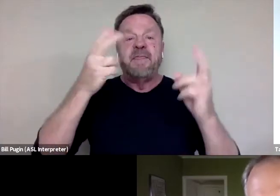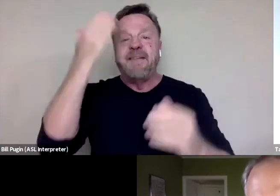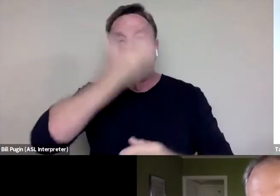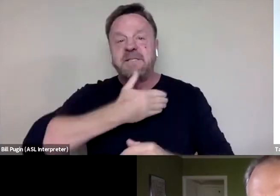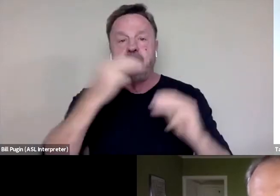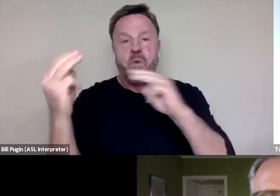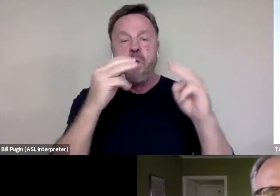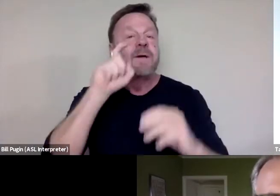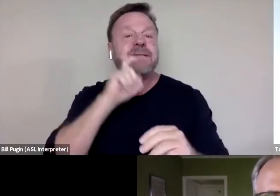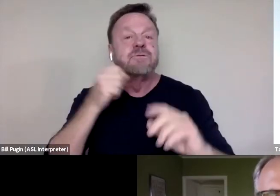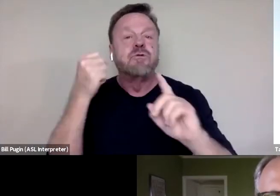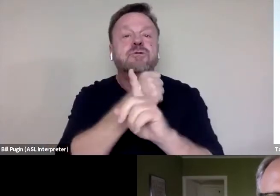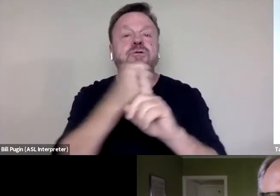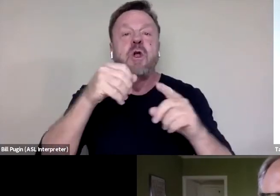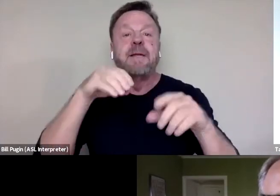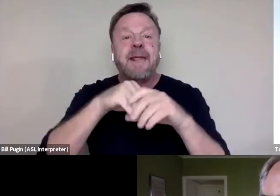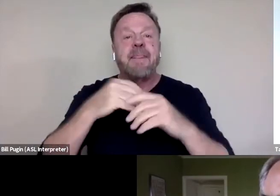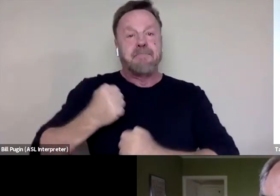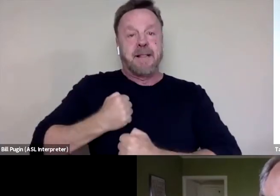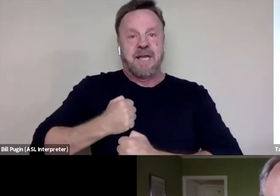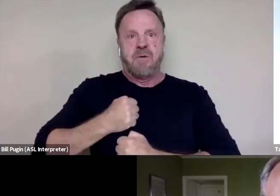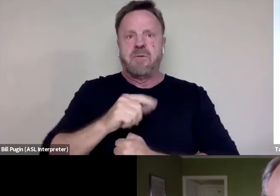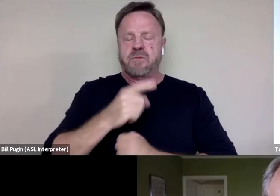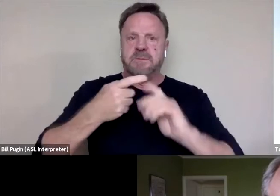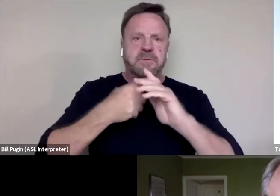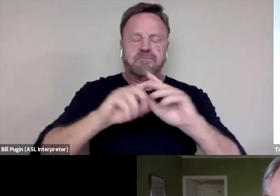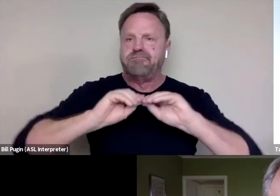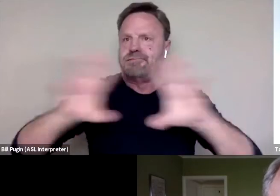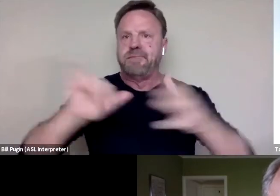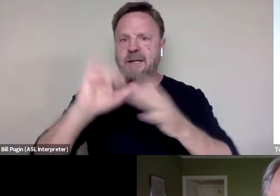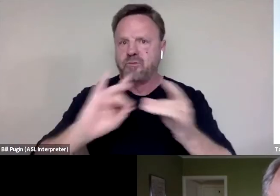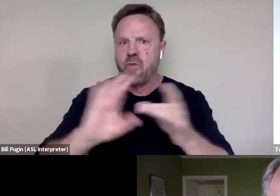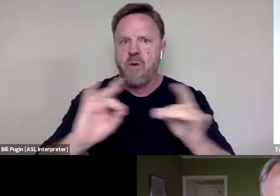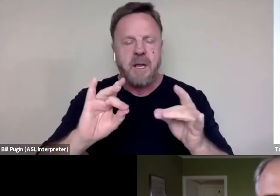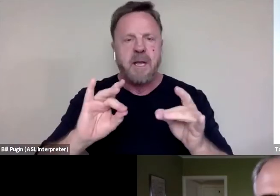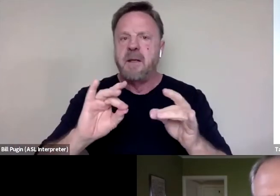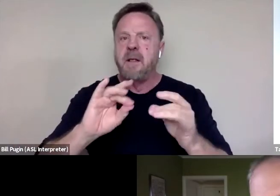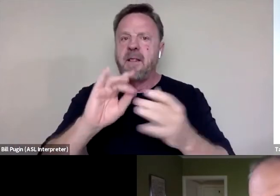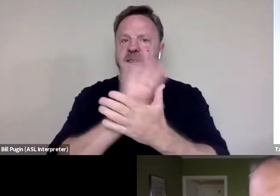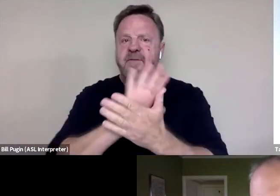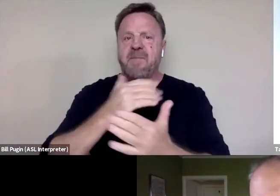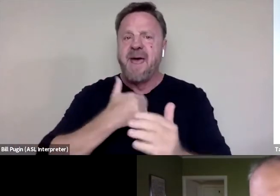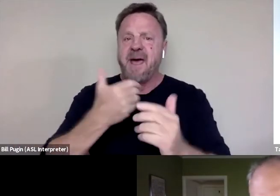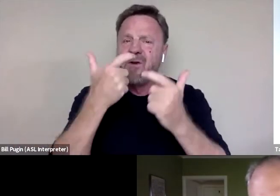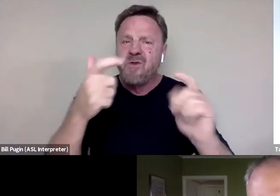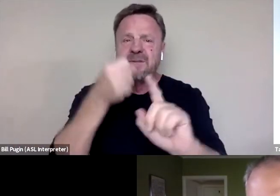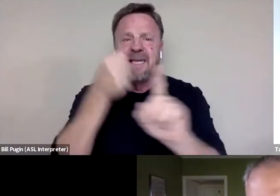and really broke open that story. The film actually had a huge impact in Washington,